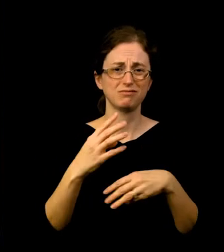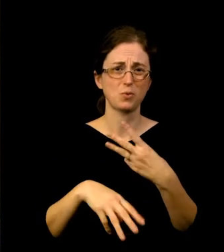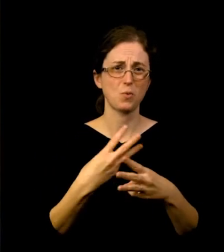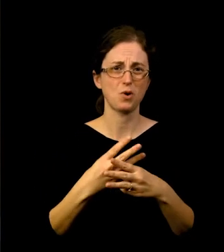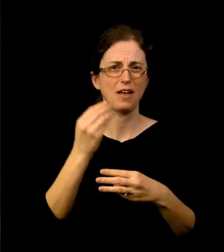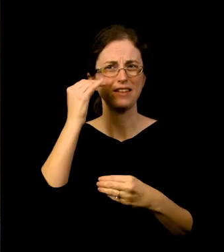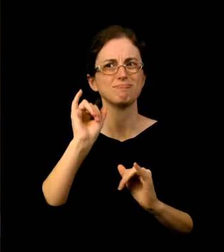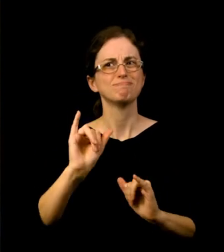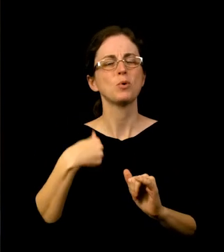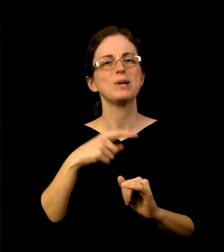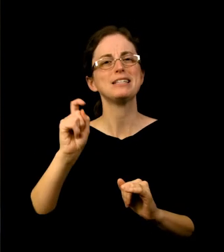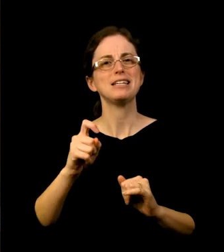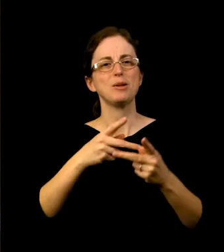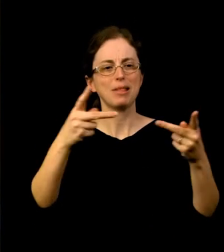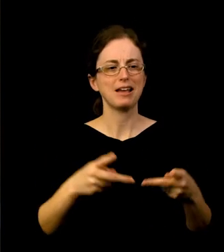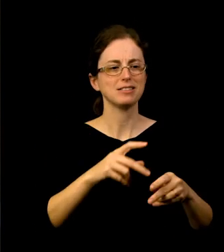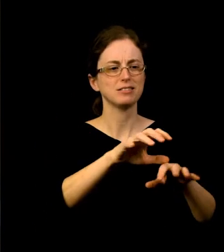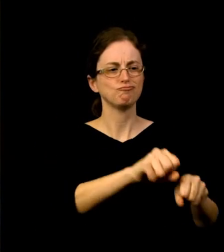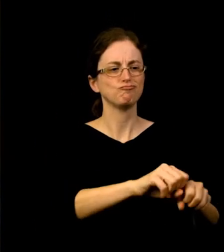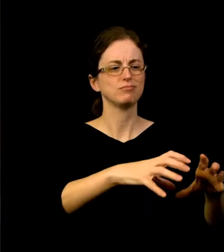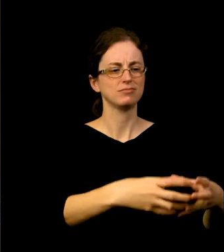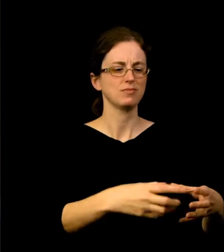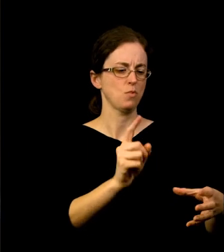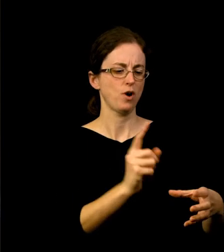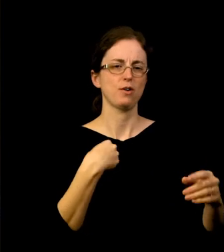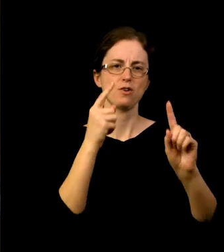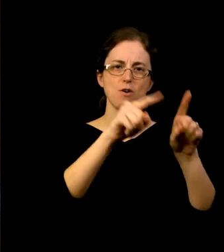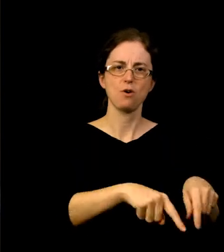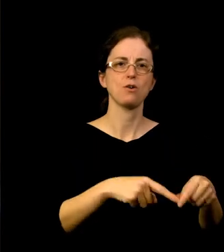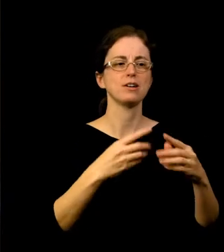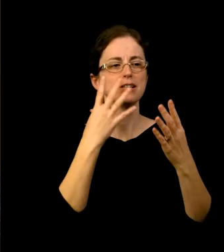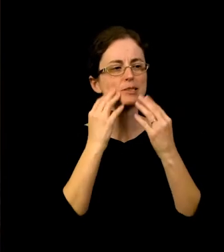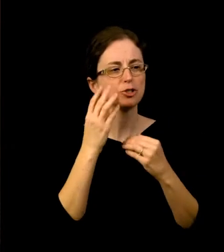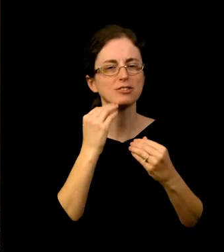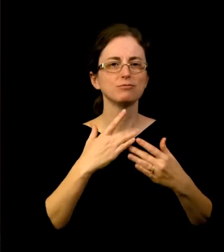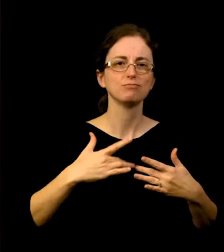experience joy and peace. And for me, that's the Portland Art Museum.